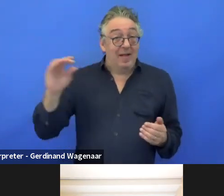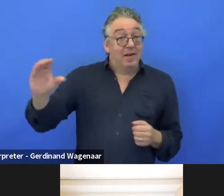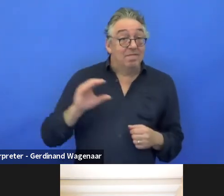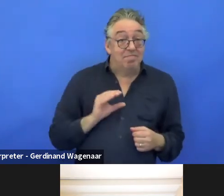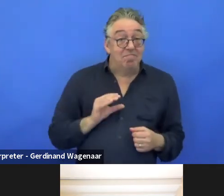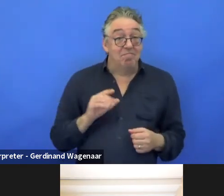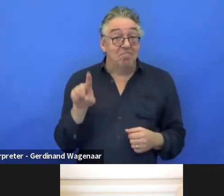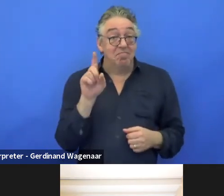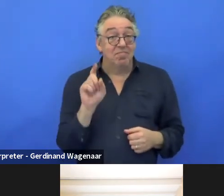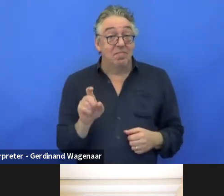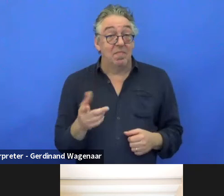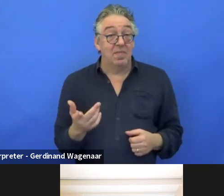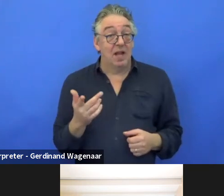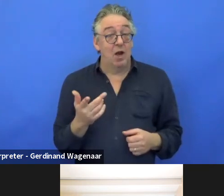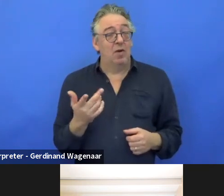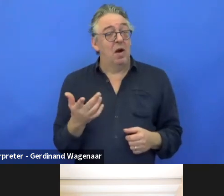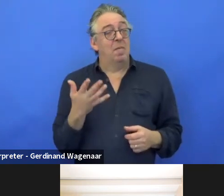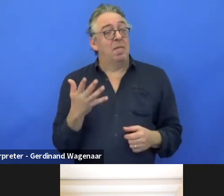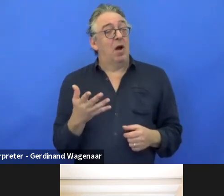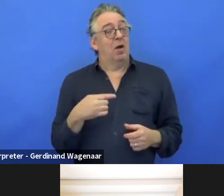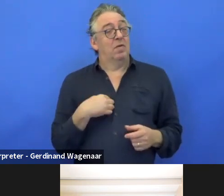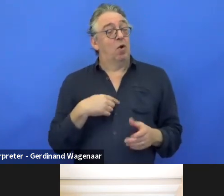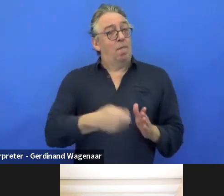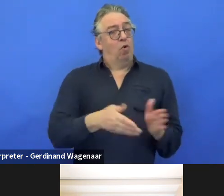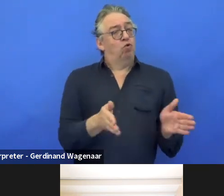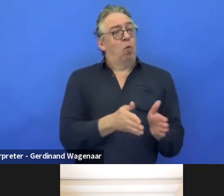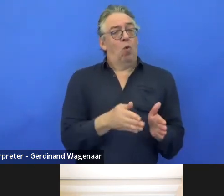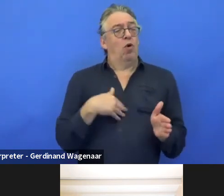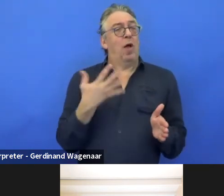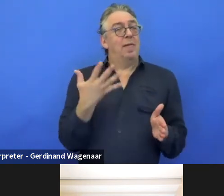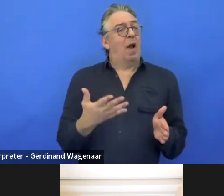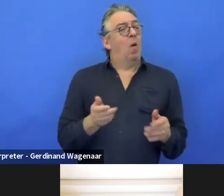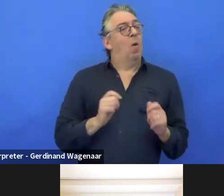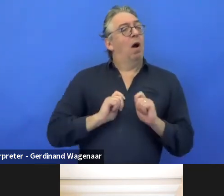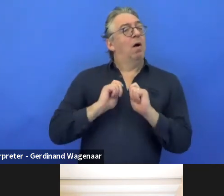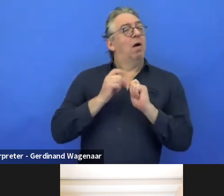as an expanded model on the Horizon platform?